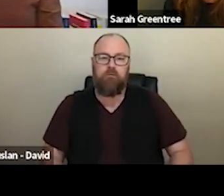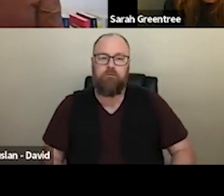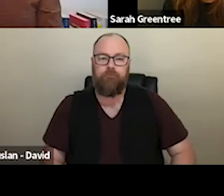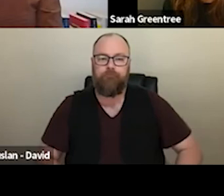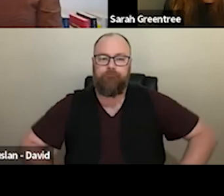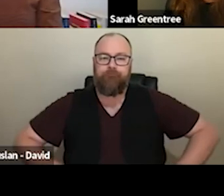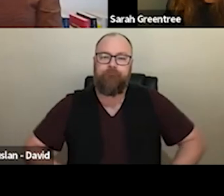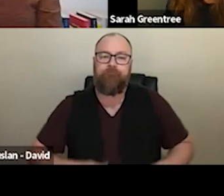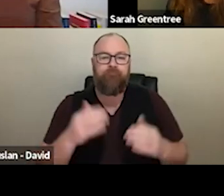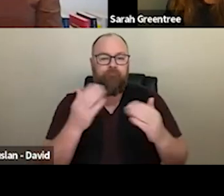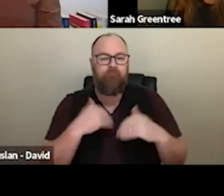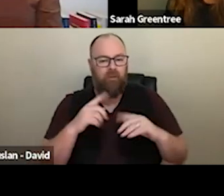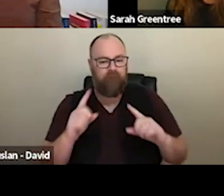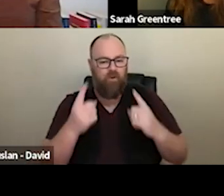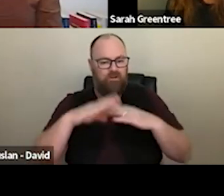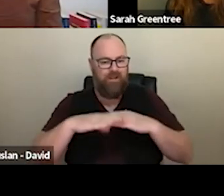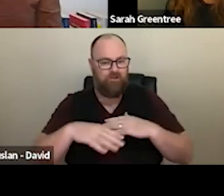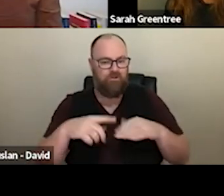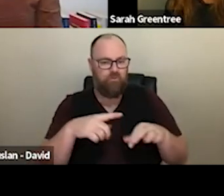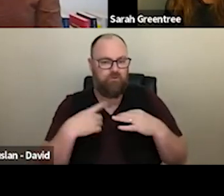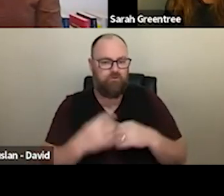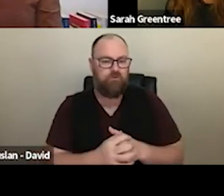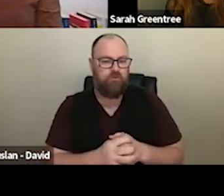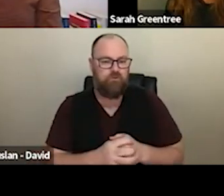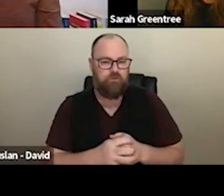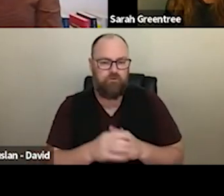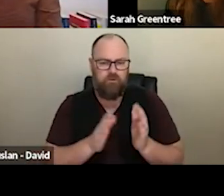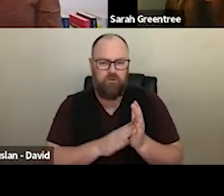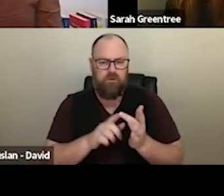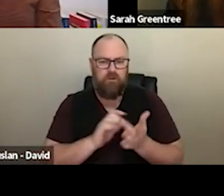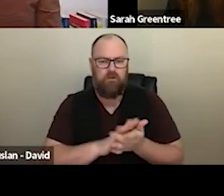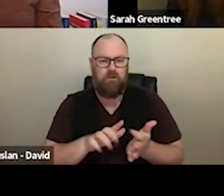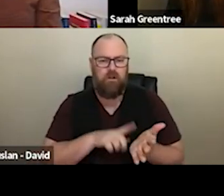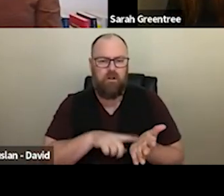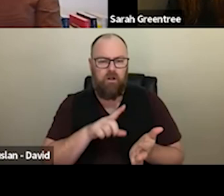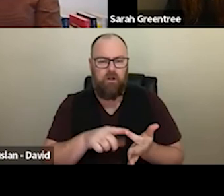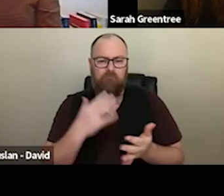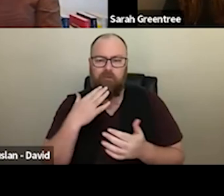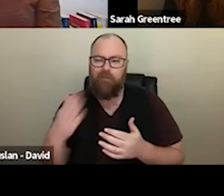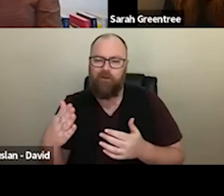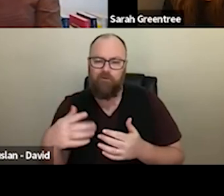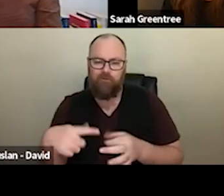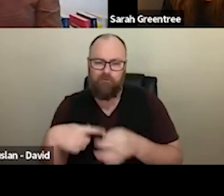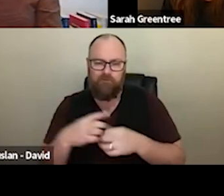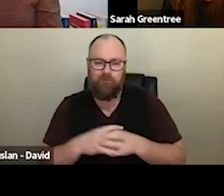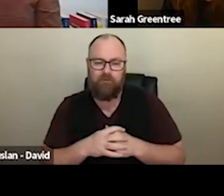To support. Hmm! investment funding is there to support. PATRICIA ADJEI: Was a Michelle? Thank you Michelle for that question Is it Michelle? Thanks, Michelle, for that question just in terms of the first stations